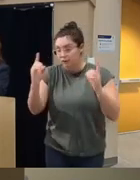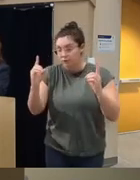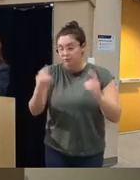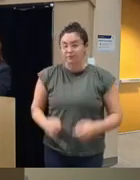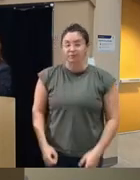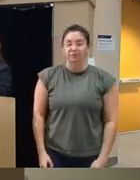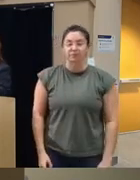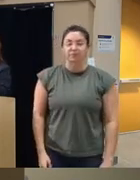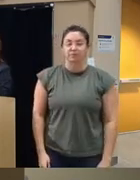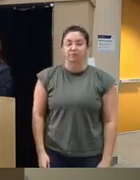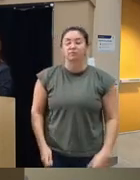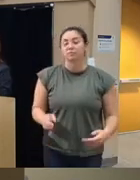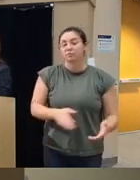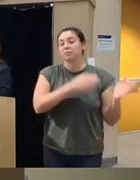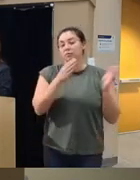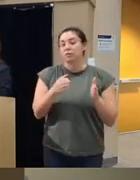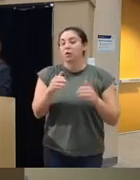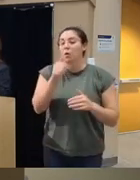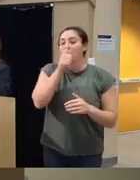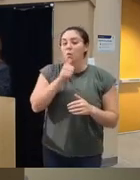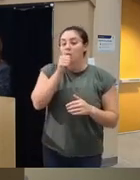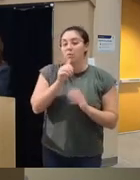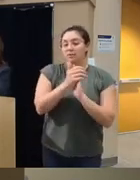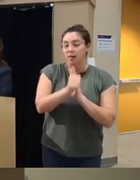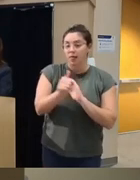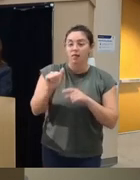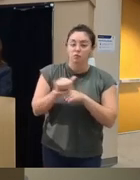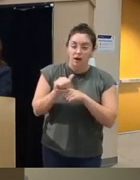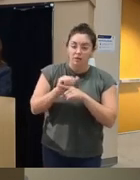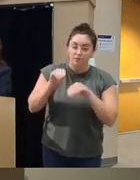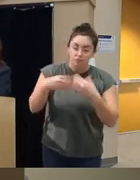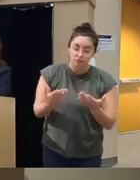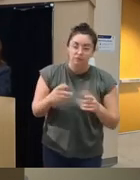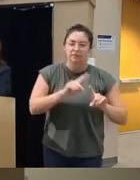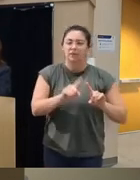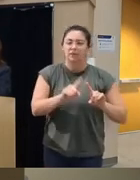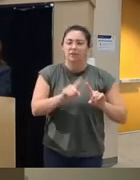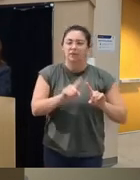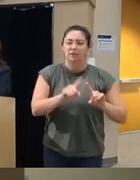then here's a coping skill to practice there's built-in rewards I I'll show you some examples